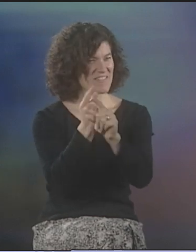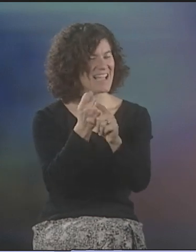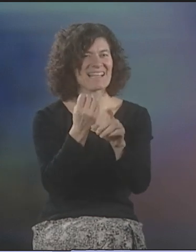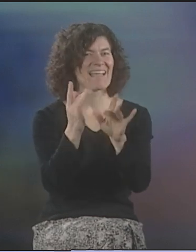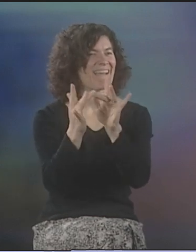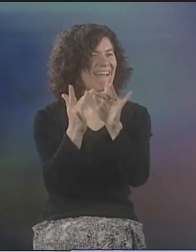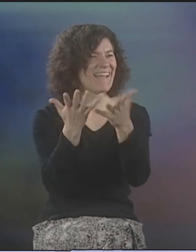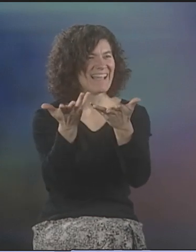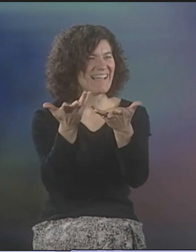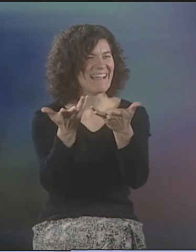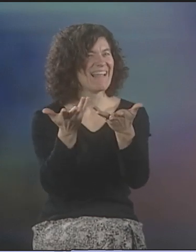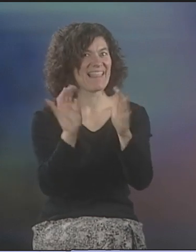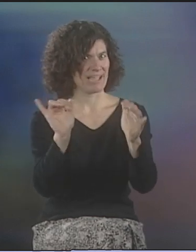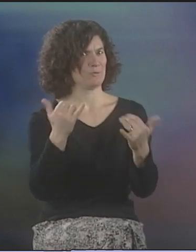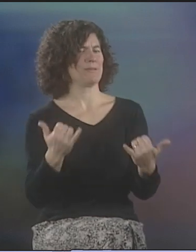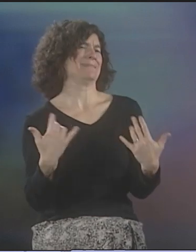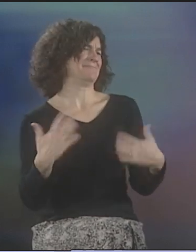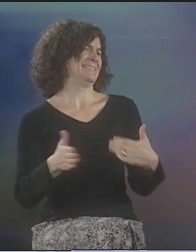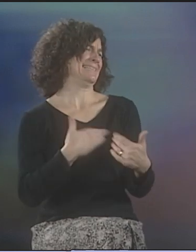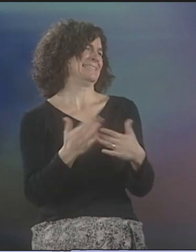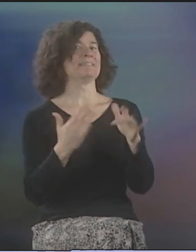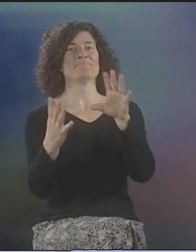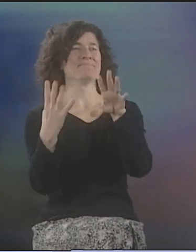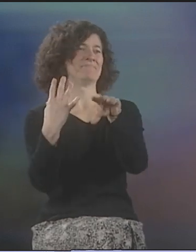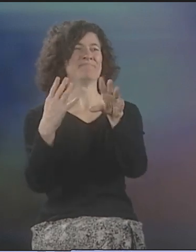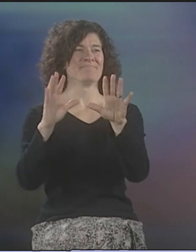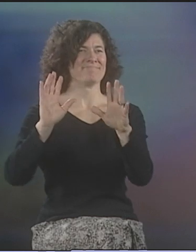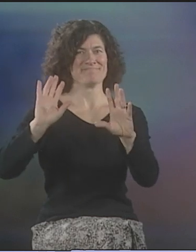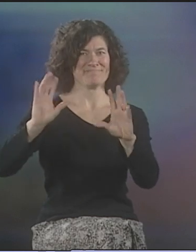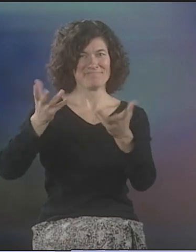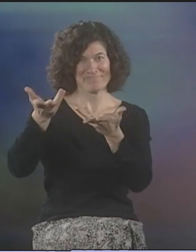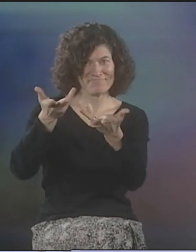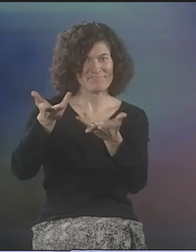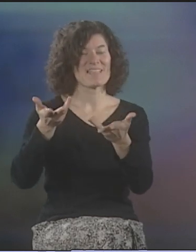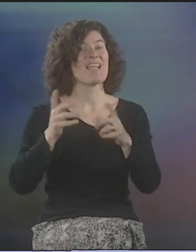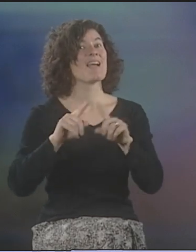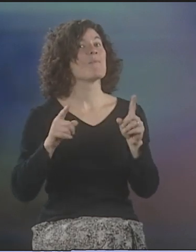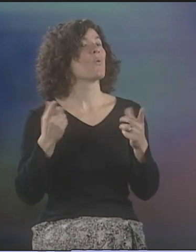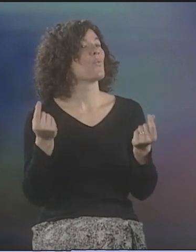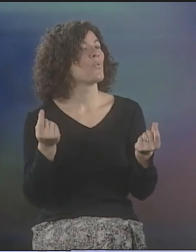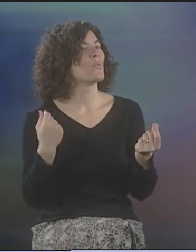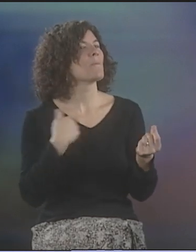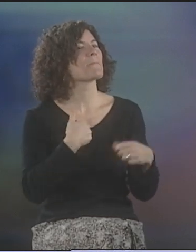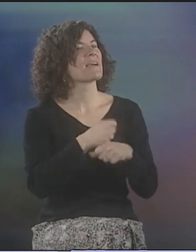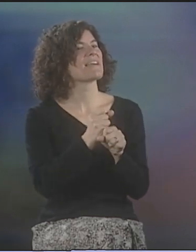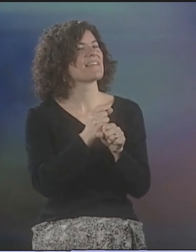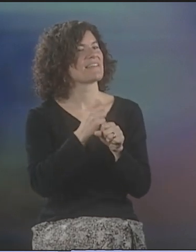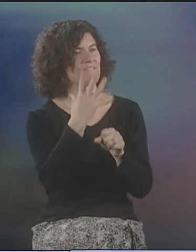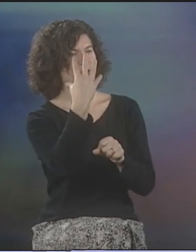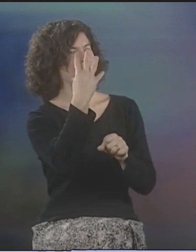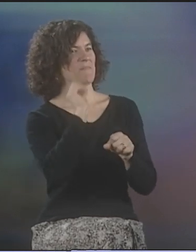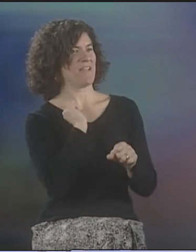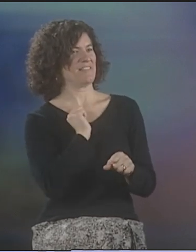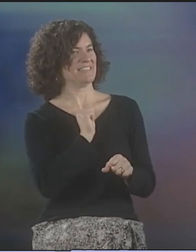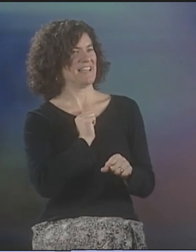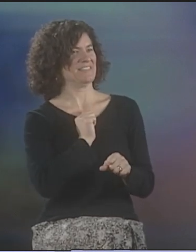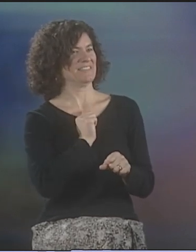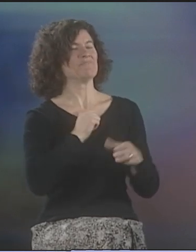THERE WASN'T ANY RELAY. THERE WASN'T ANY WAY TO GET AHOLD OF PEOPLE. NOWADAYS, OF COURSE, YOU COULD GO ON SKYPE OR YOU COULD HAVE VRS OR WHATEVER,